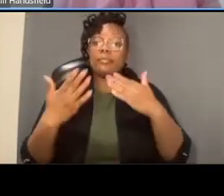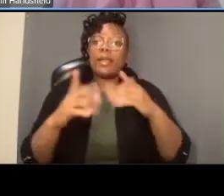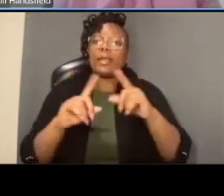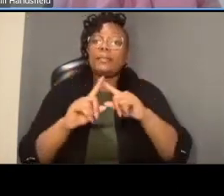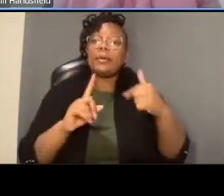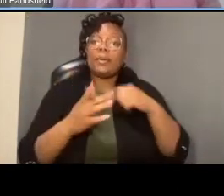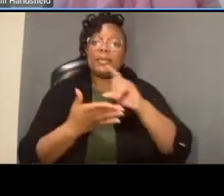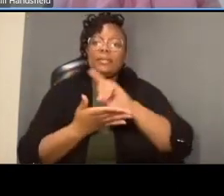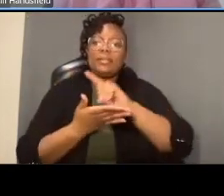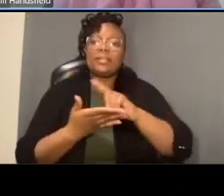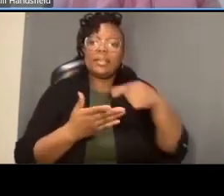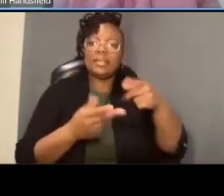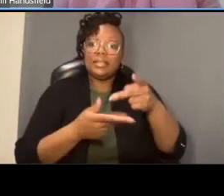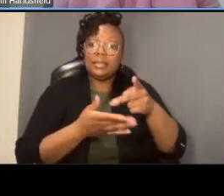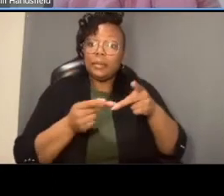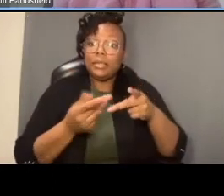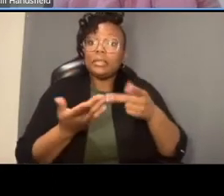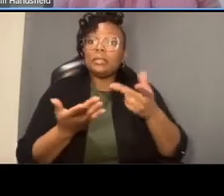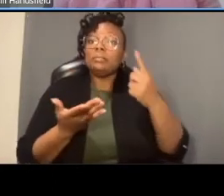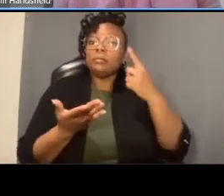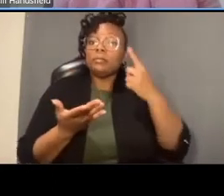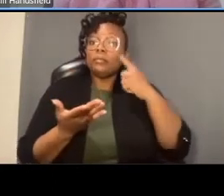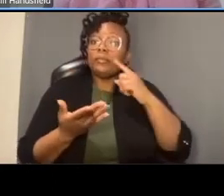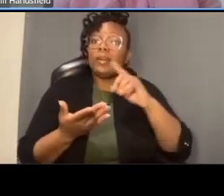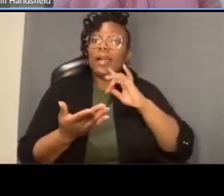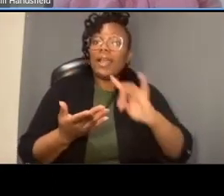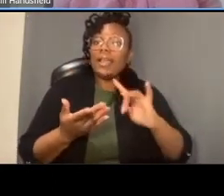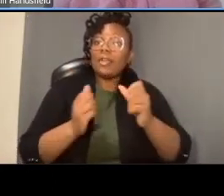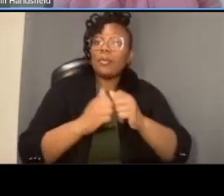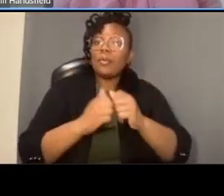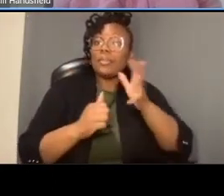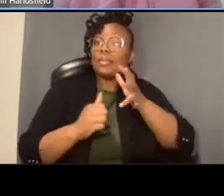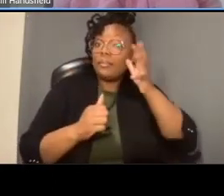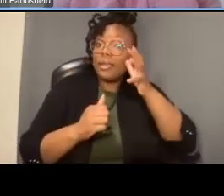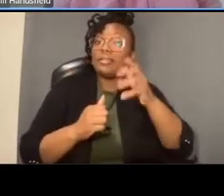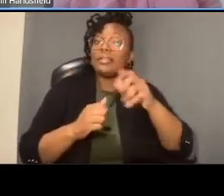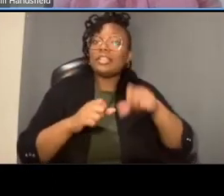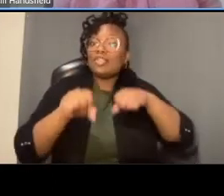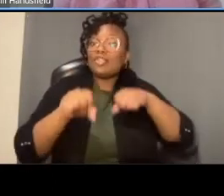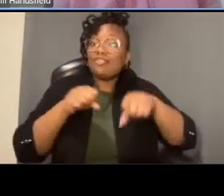you know pulled on a trailer bike or something like that and then all the way up to um you know